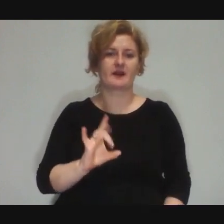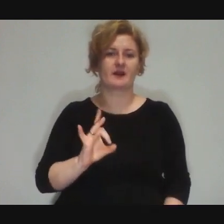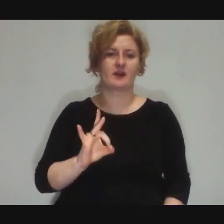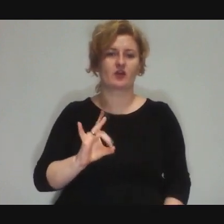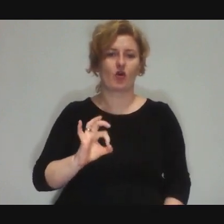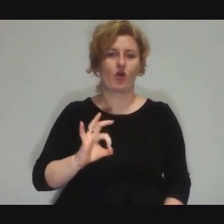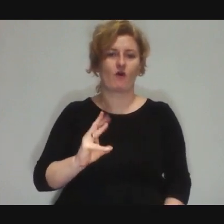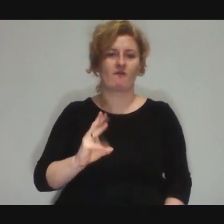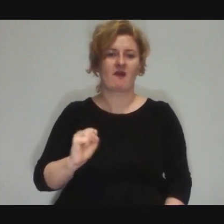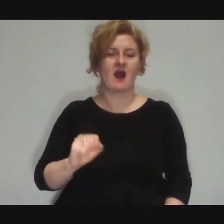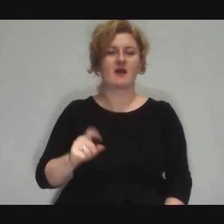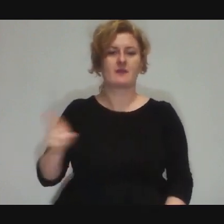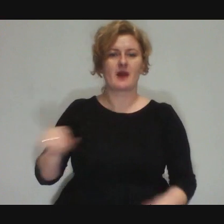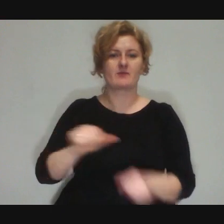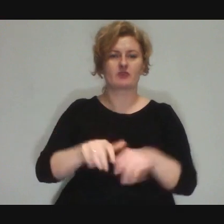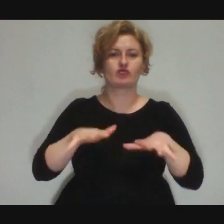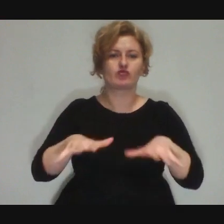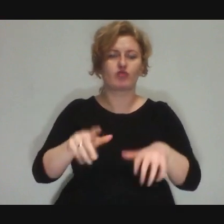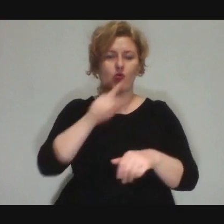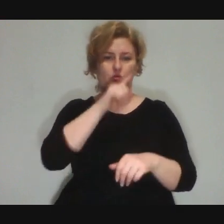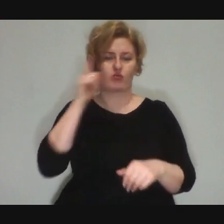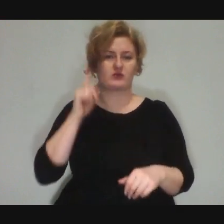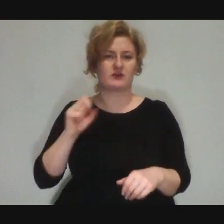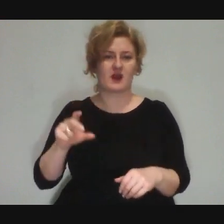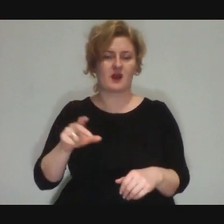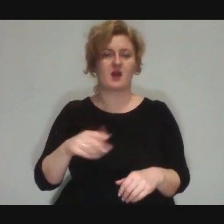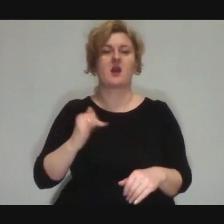Now, when we say that this is the worse part of the city,